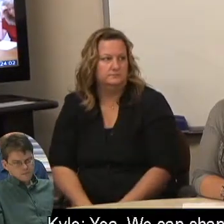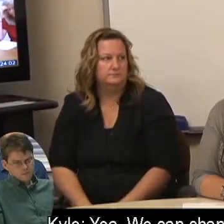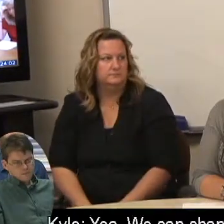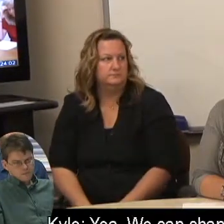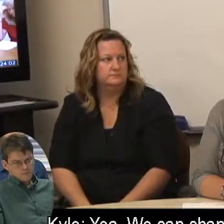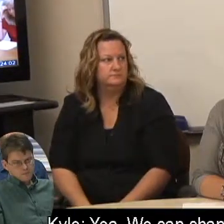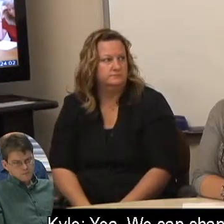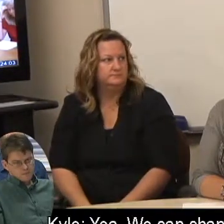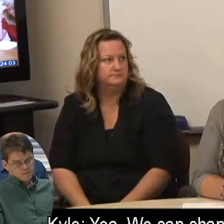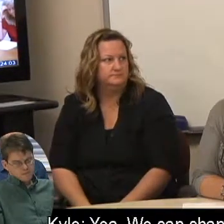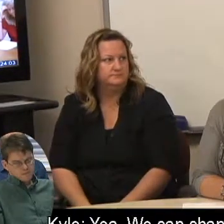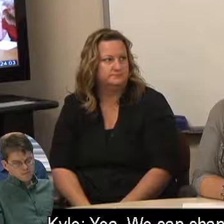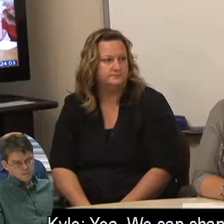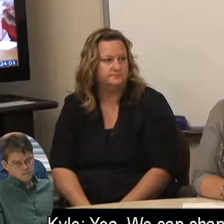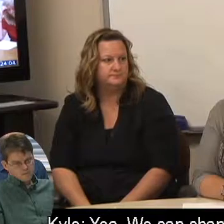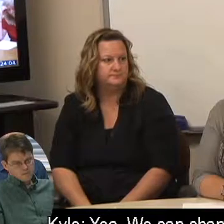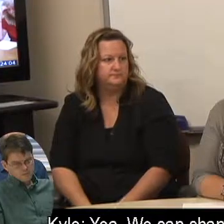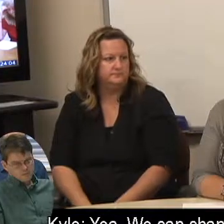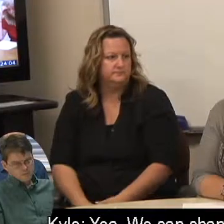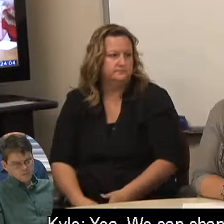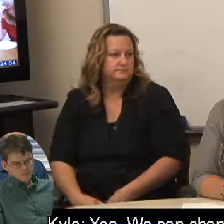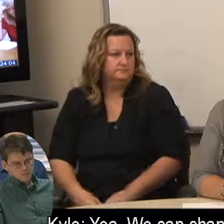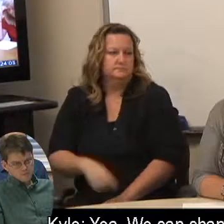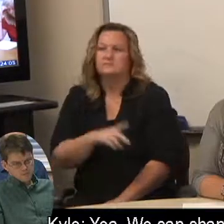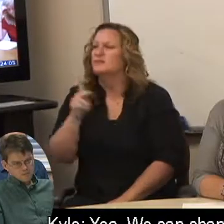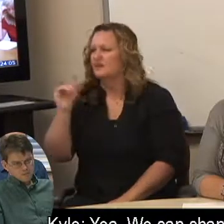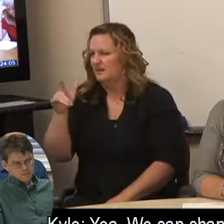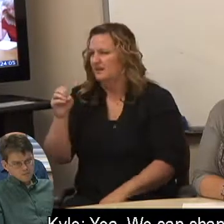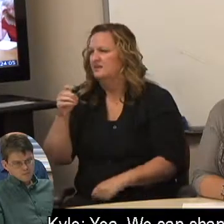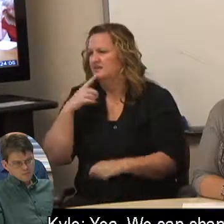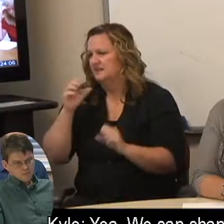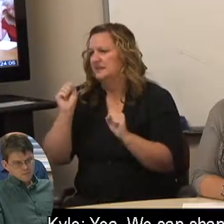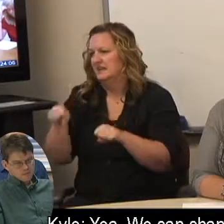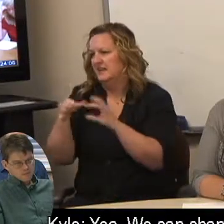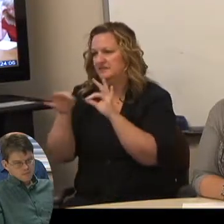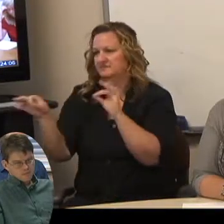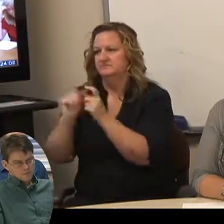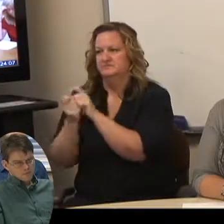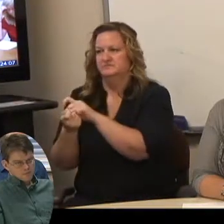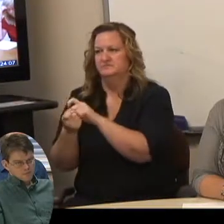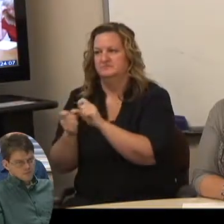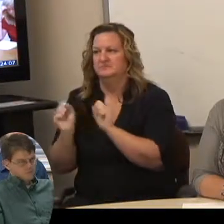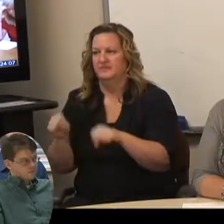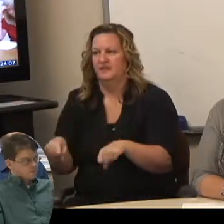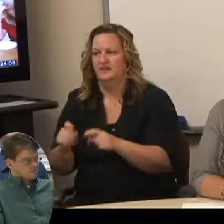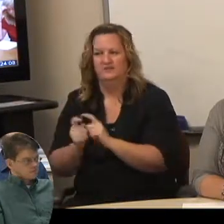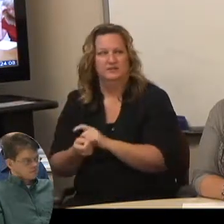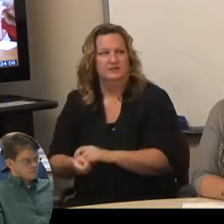Kyle: Yea. We can change that.